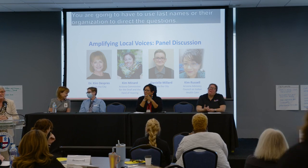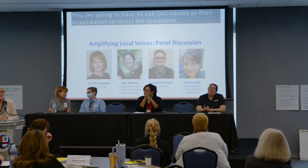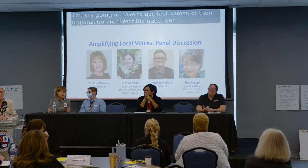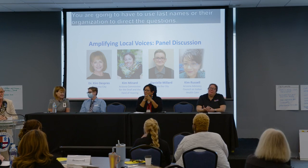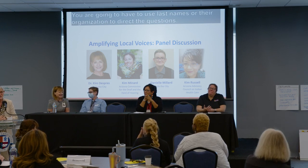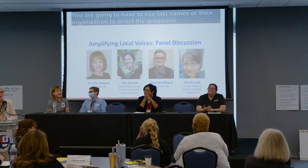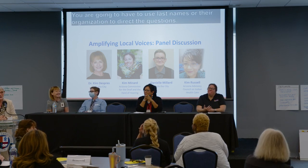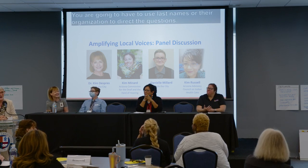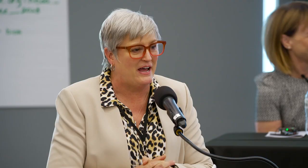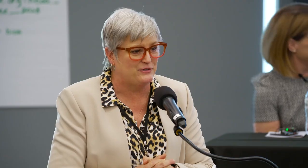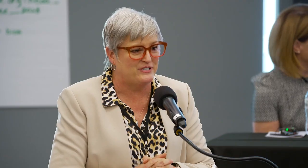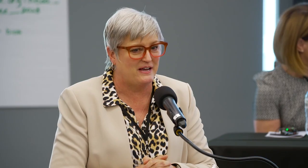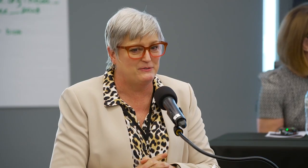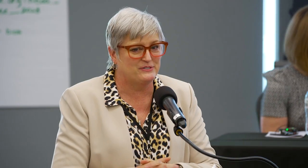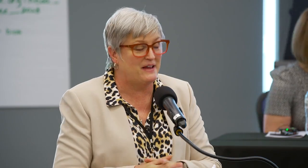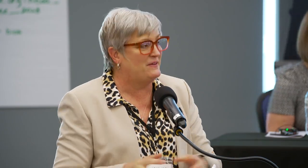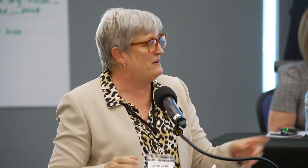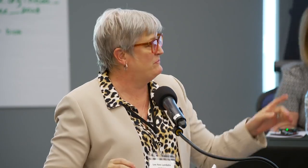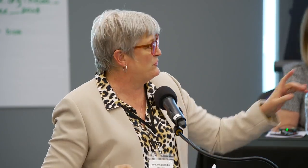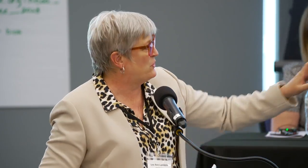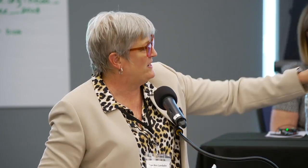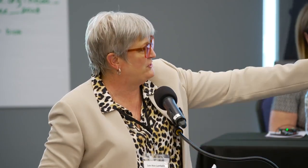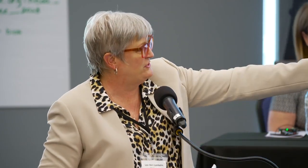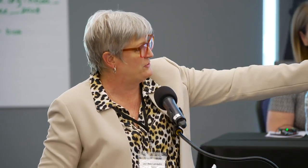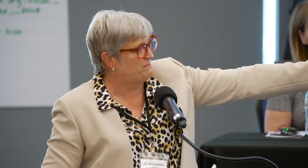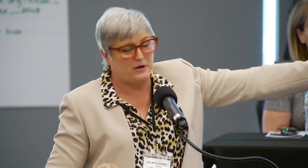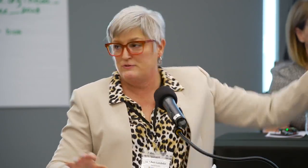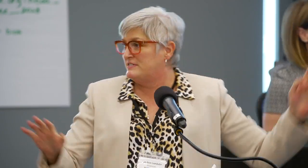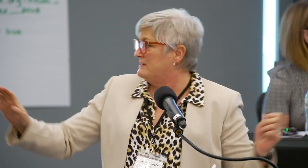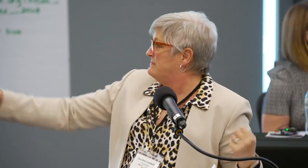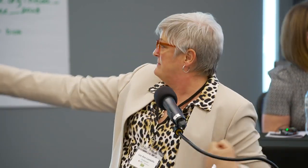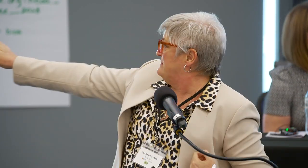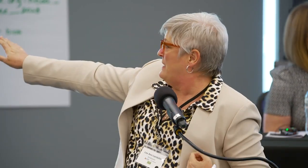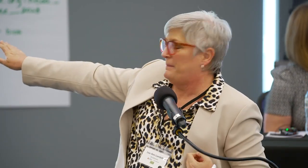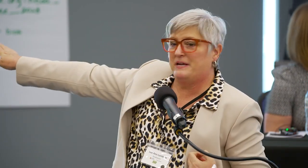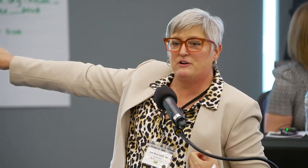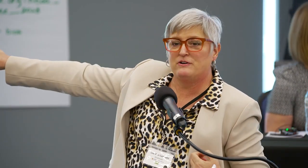So at your tables and your questions are posted up here,